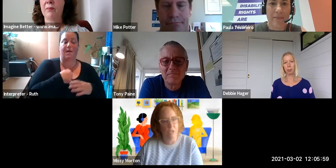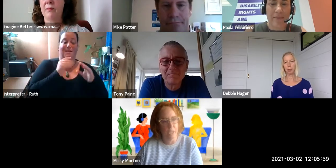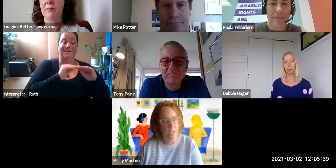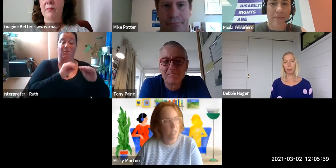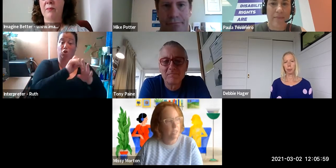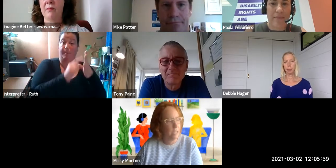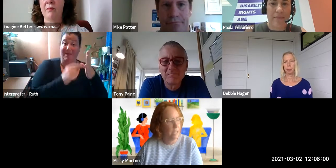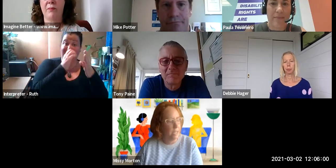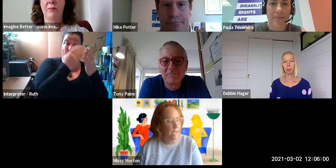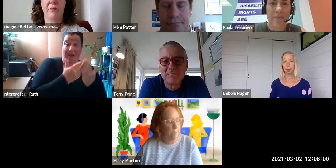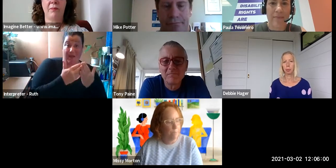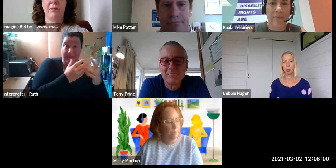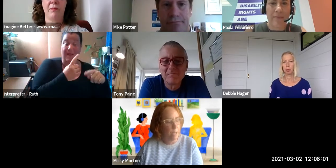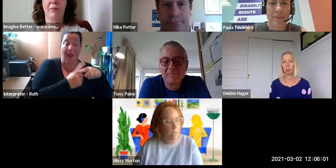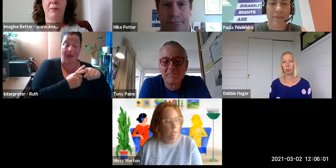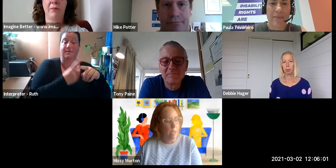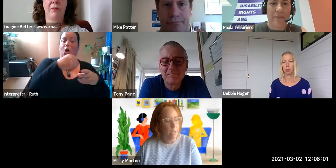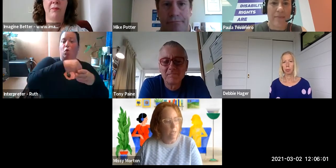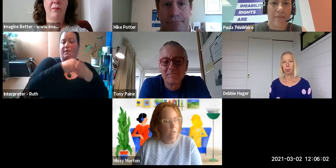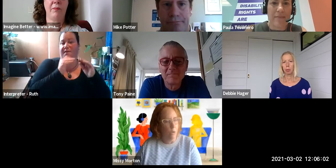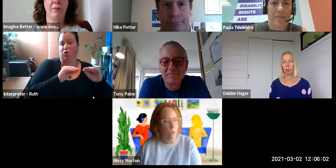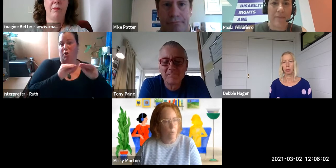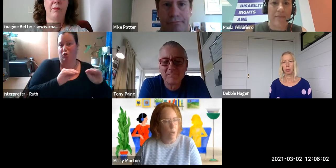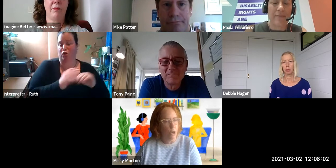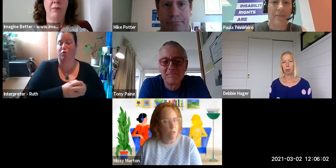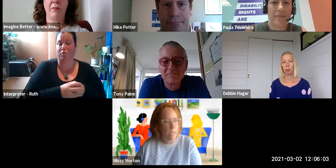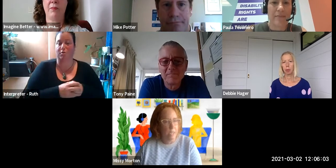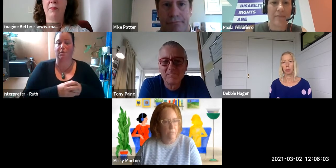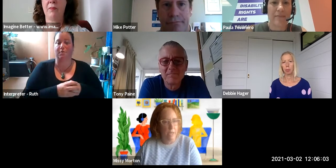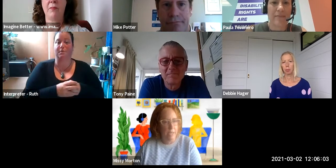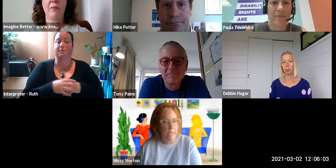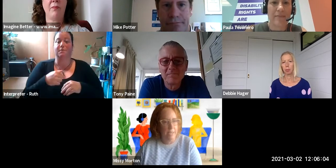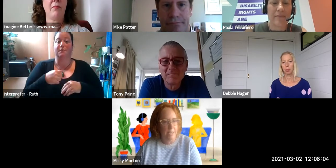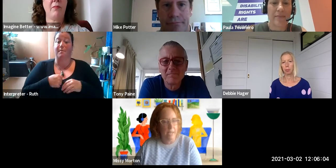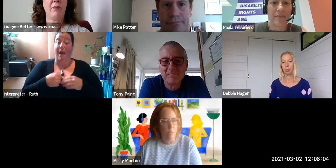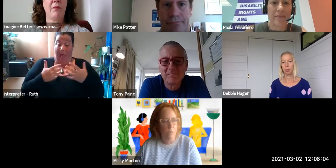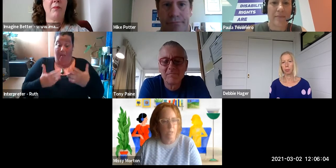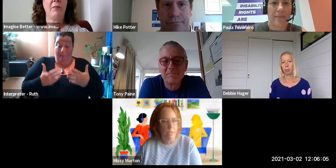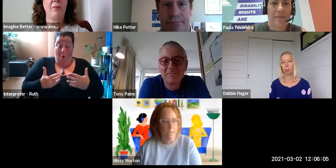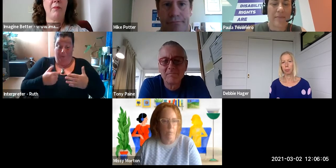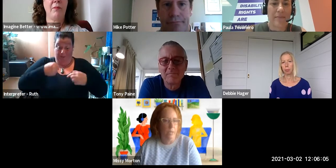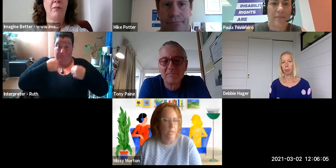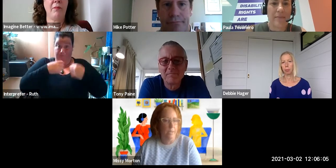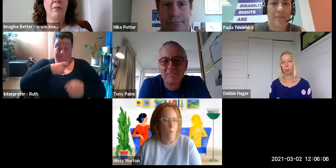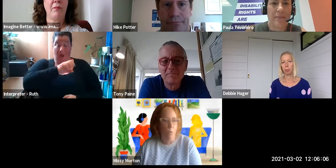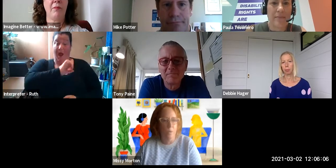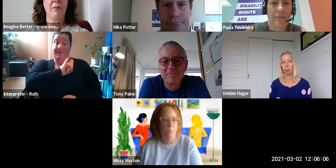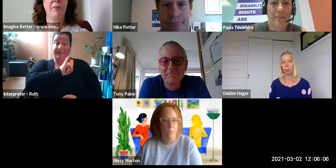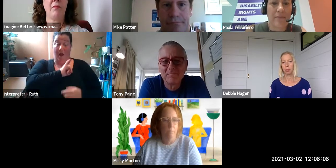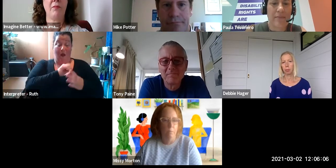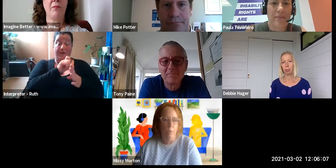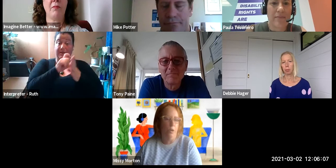education and although I'm not currently identifying as disabled, disability has always been part